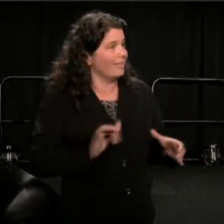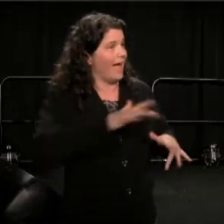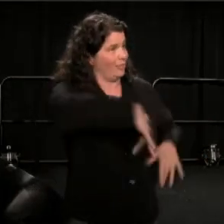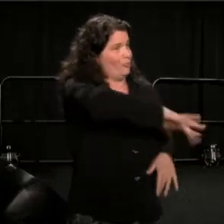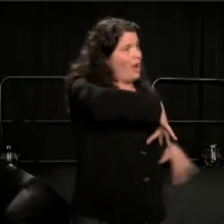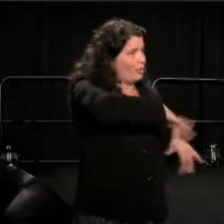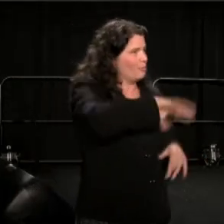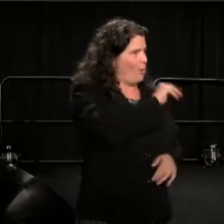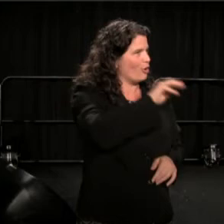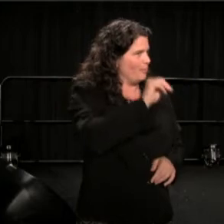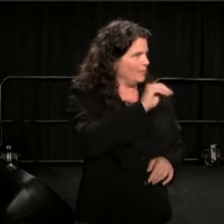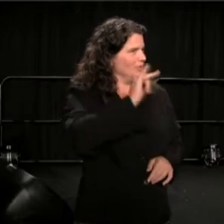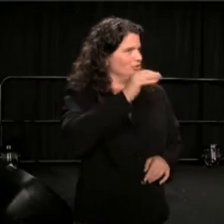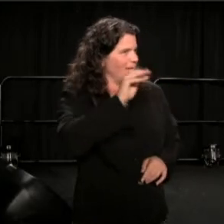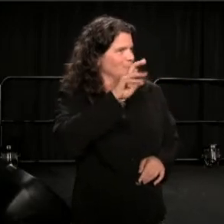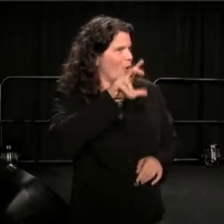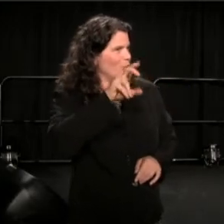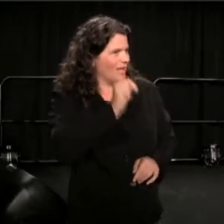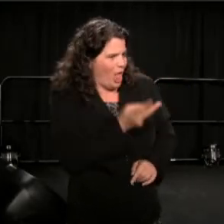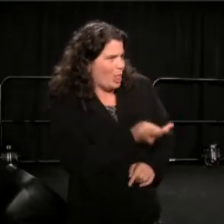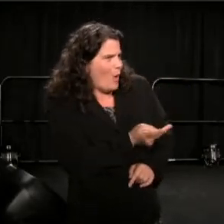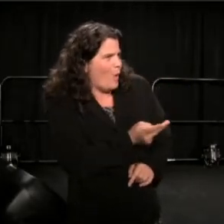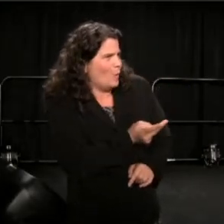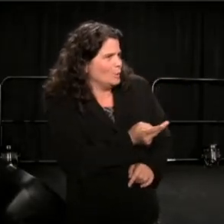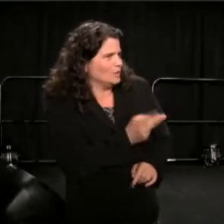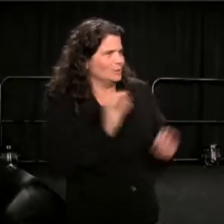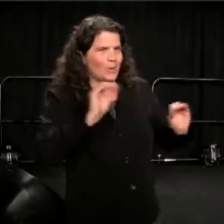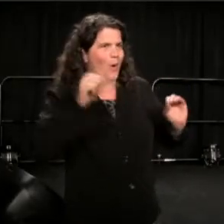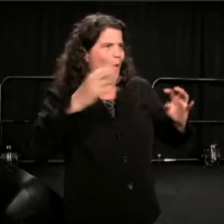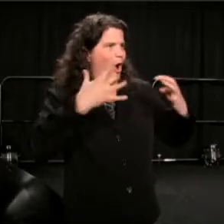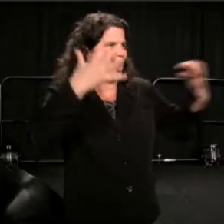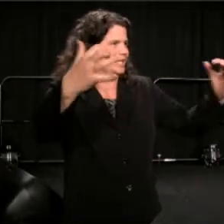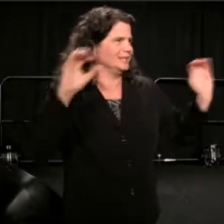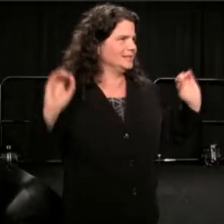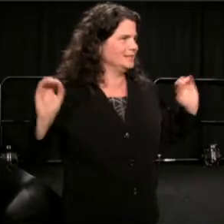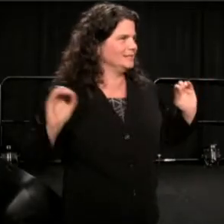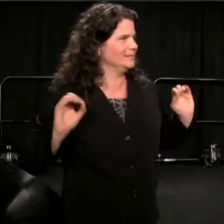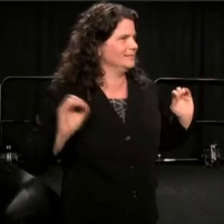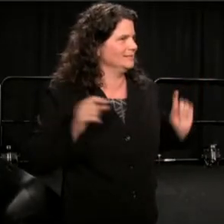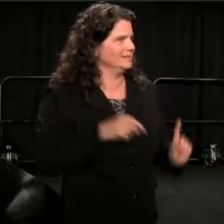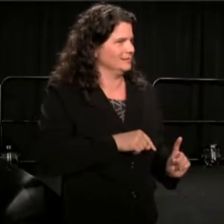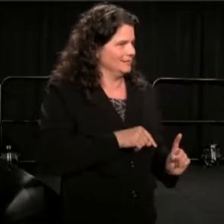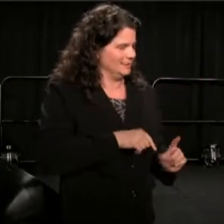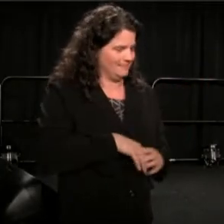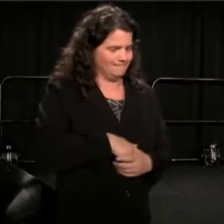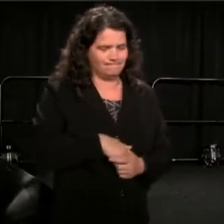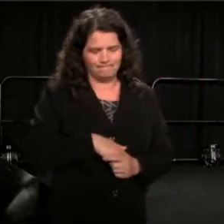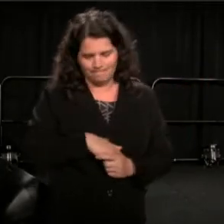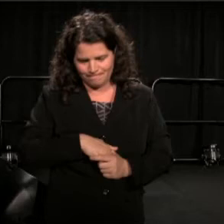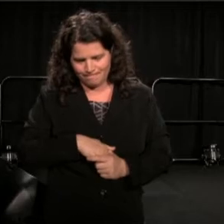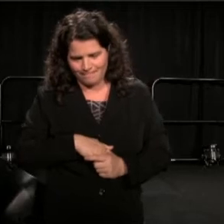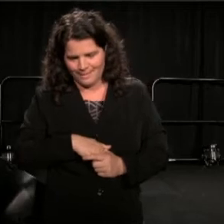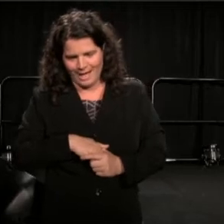What could have been, or what I-- Pollyanna me, hopeaholic me, hoped was going to be,